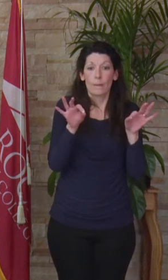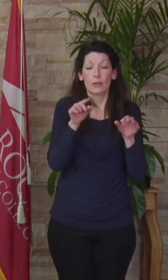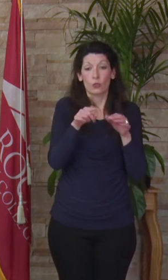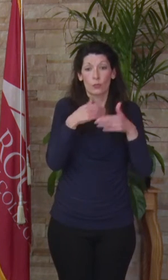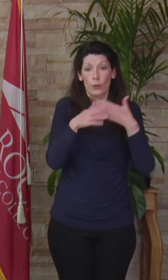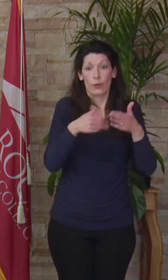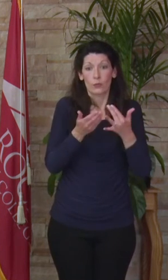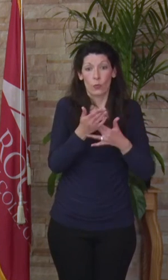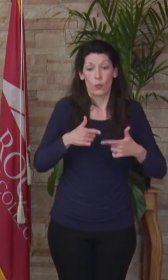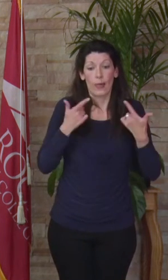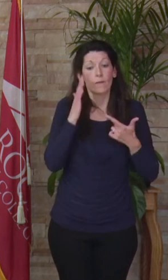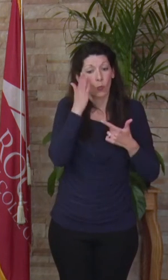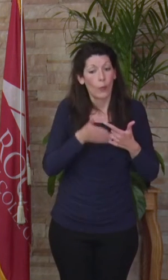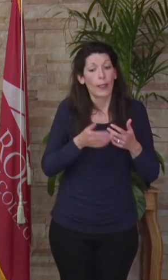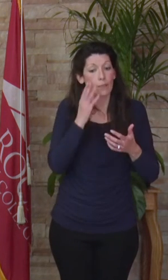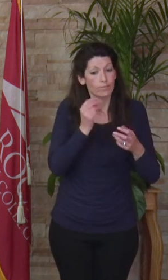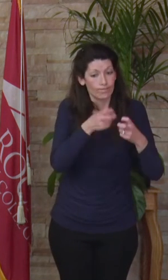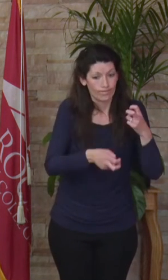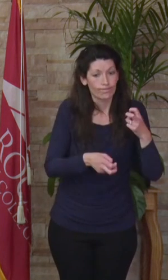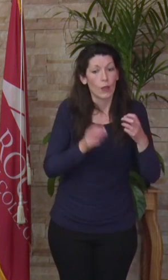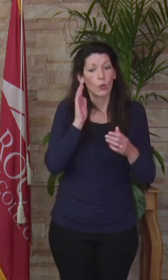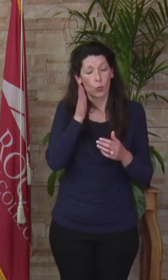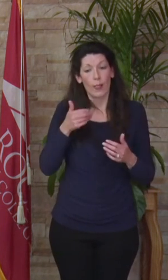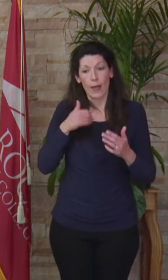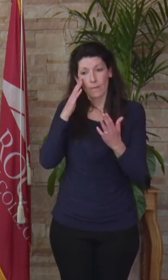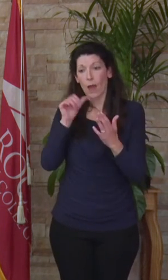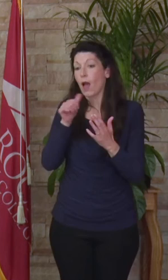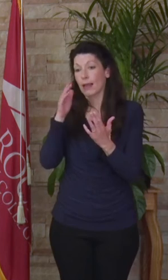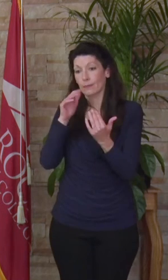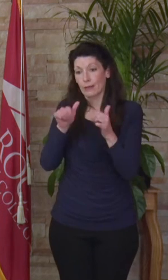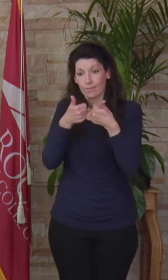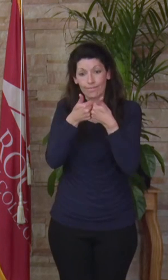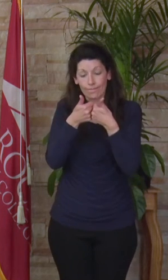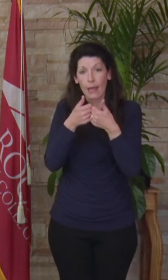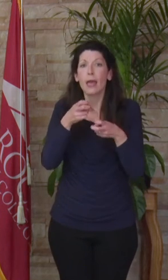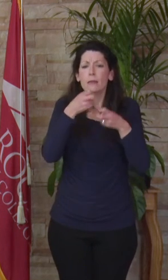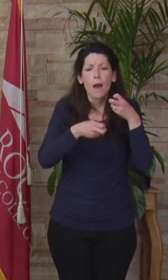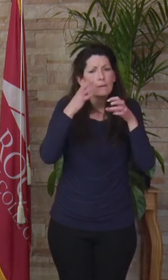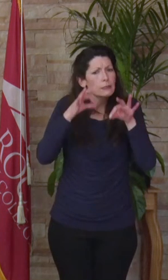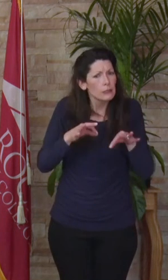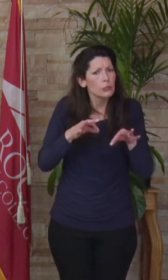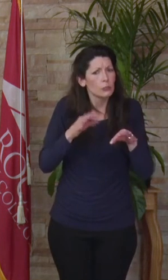hard at times. You will face unexpected challenges, you will face tough decisions. In those times